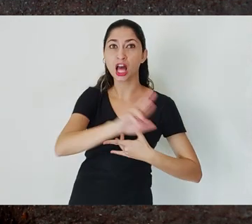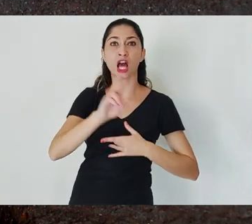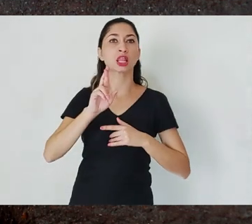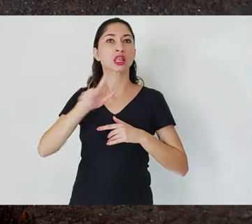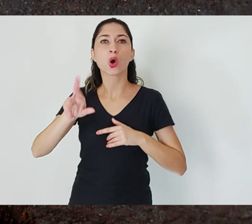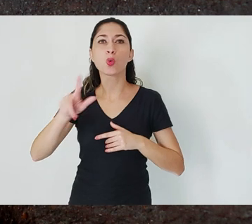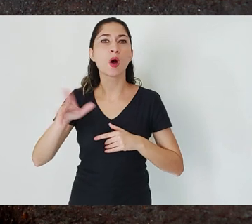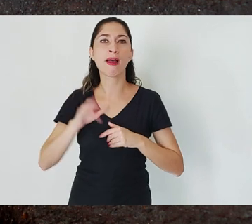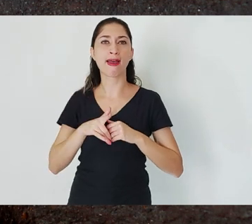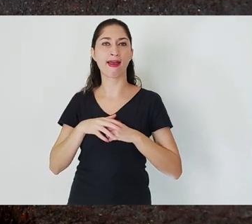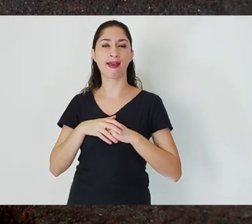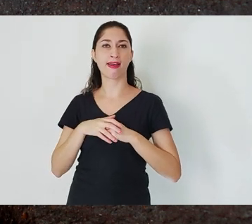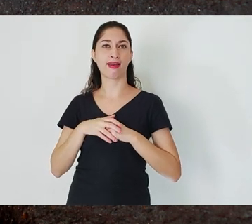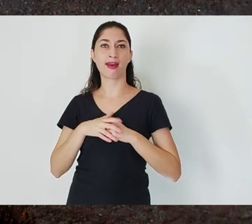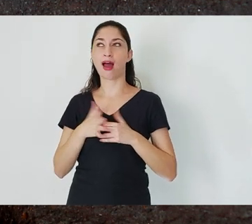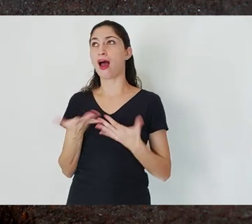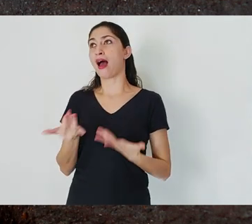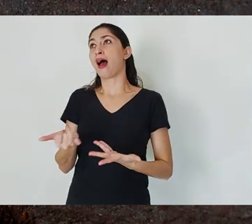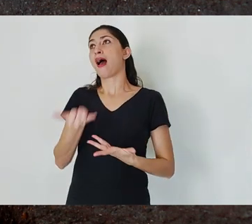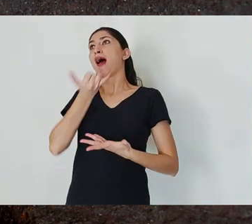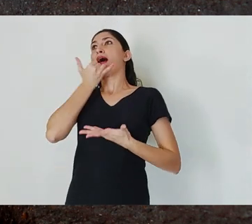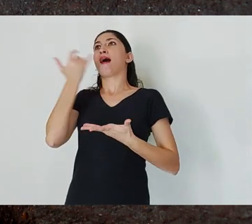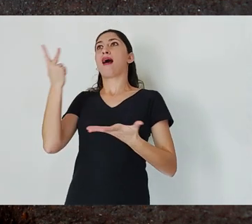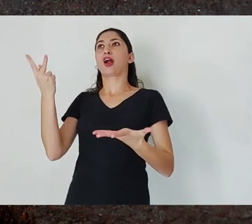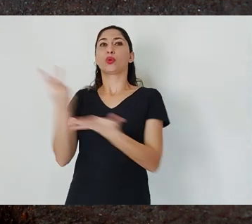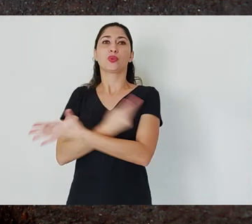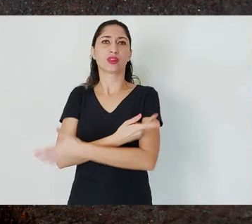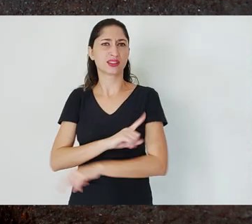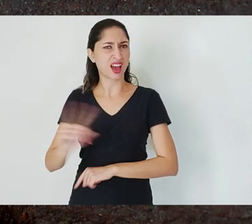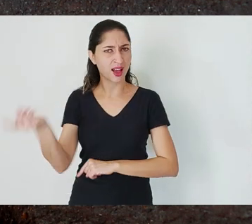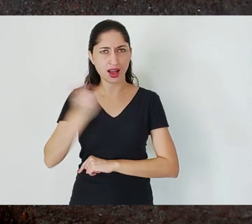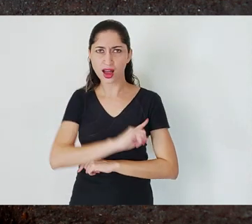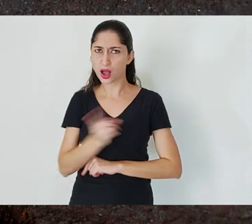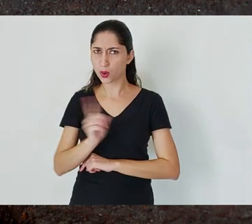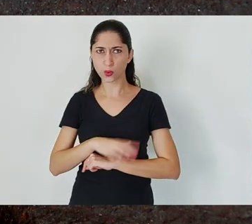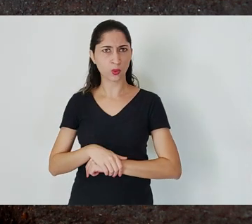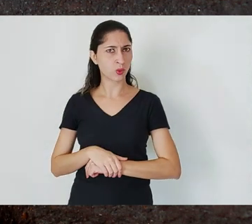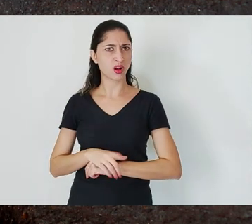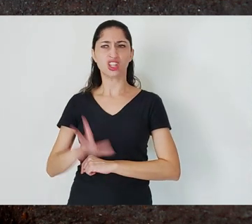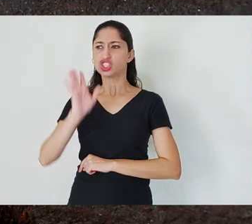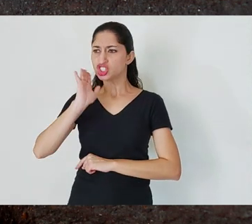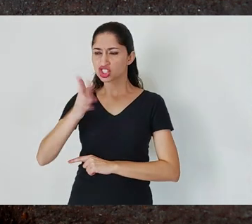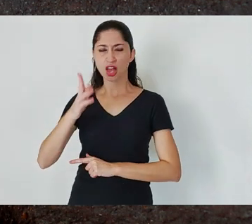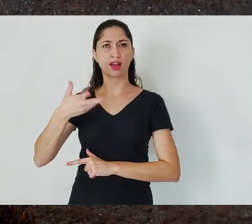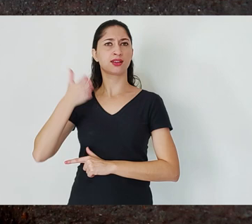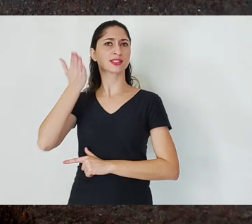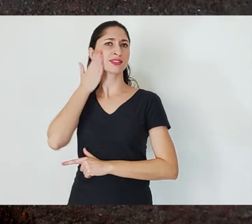We have a recurring situation of failures of tailings dam structures in Minas Gerais.